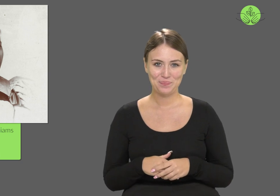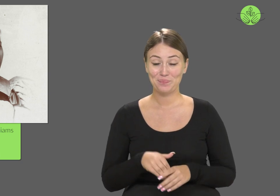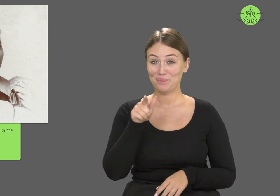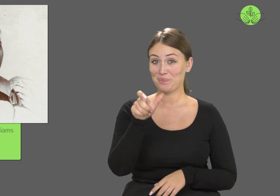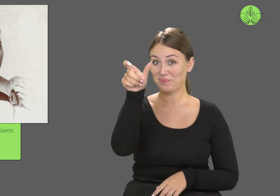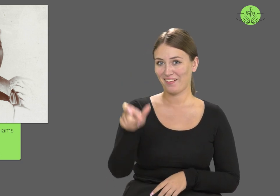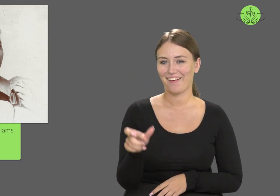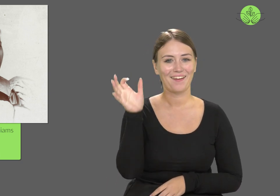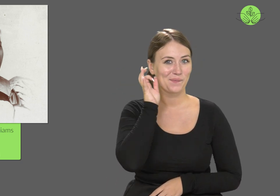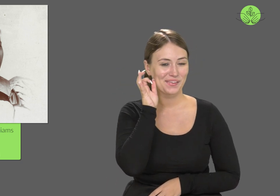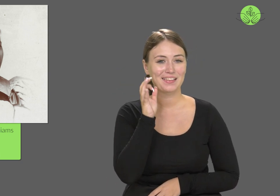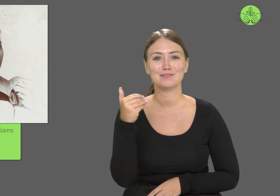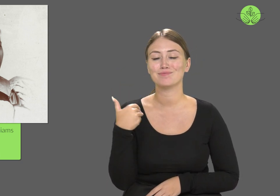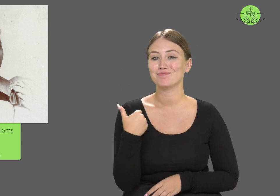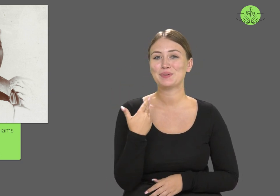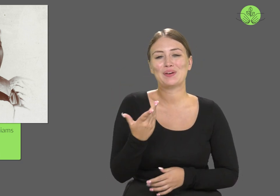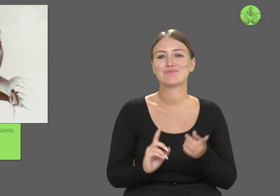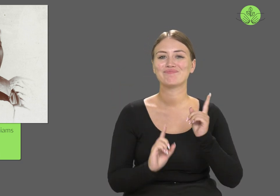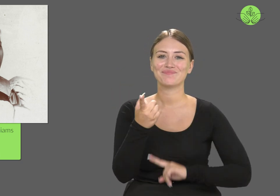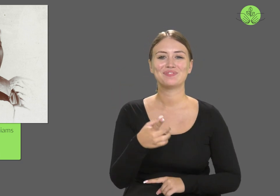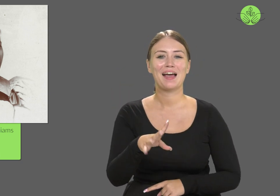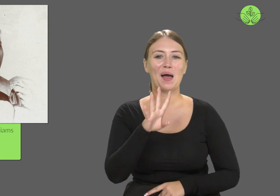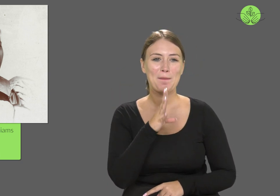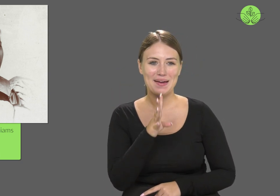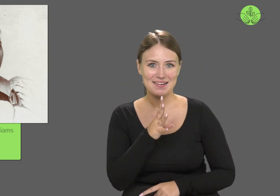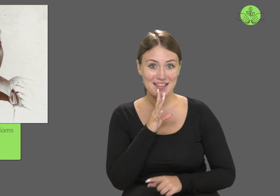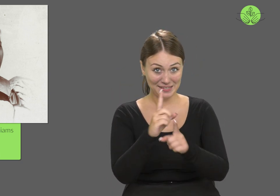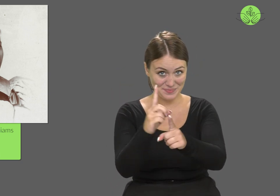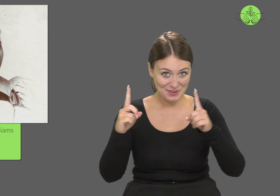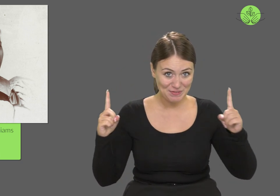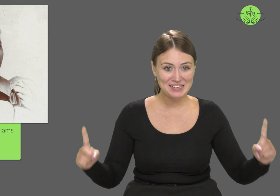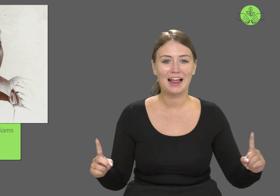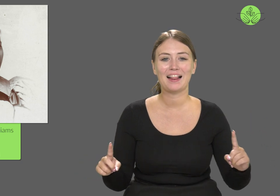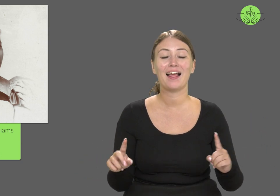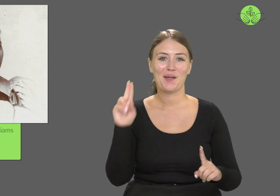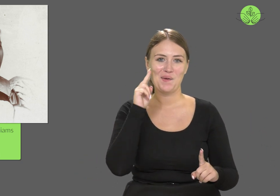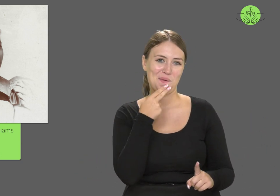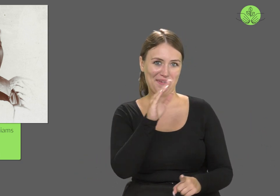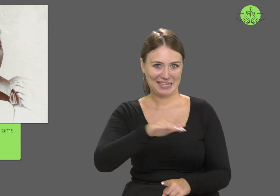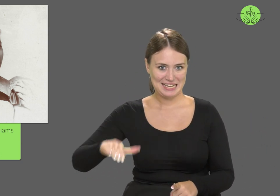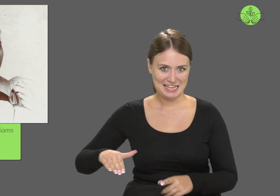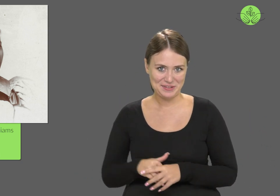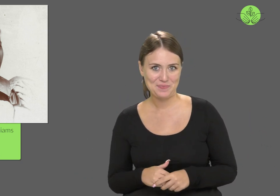Wilkins was an American teacher of deaf children.